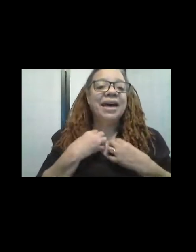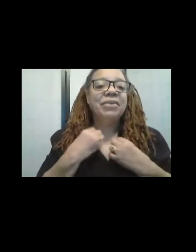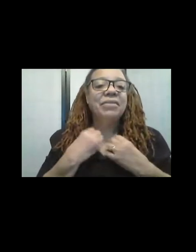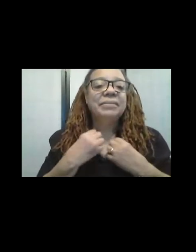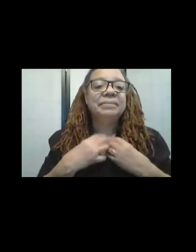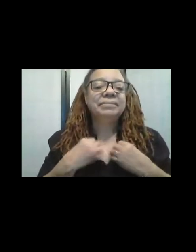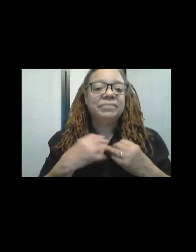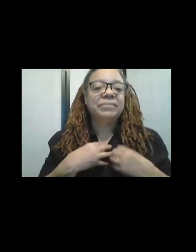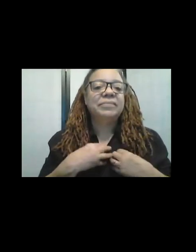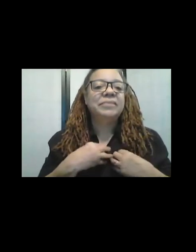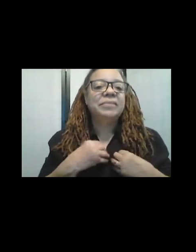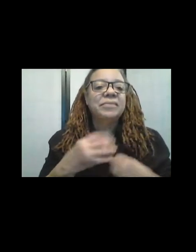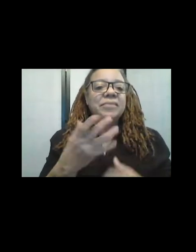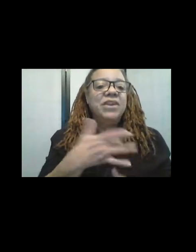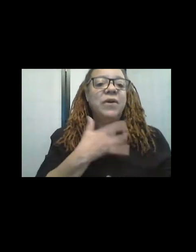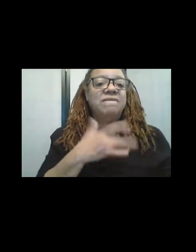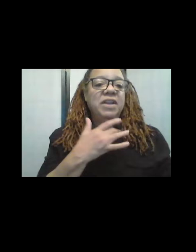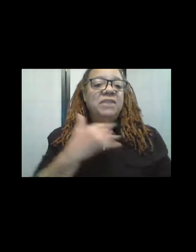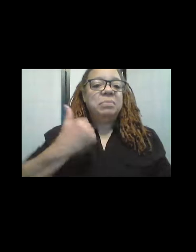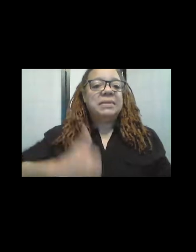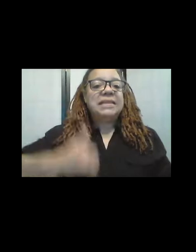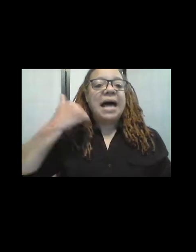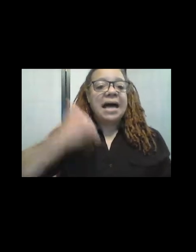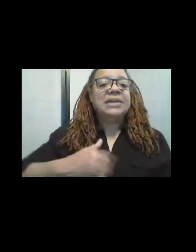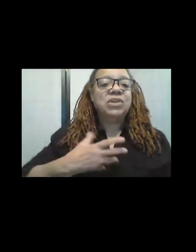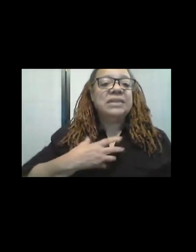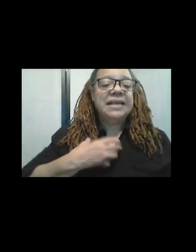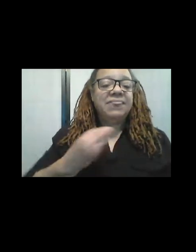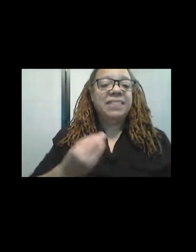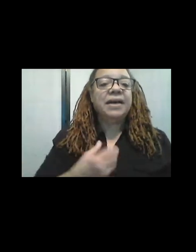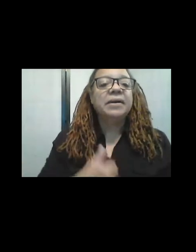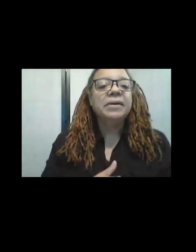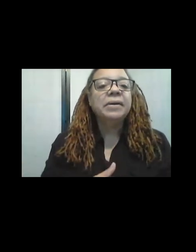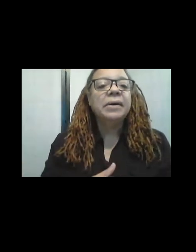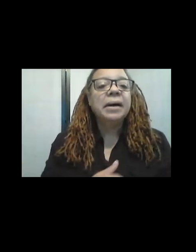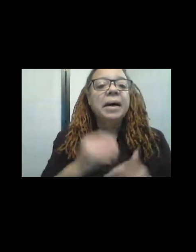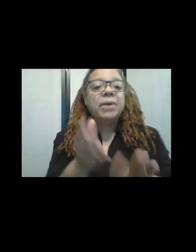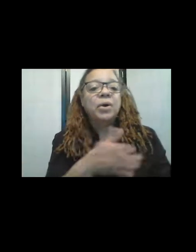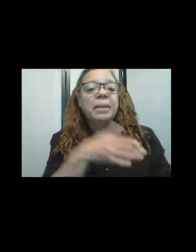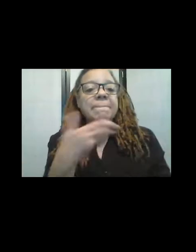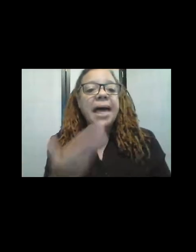And I don't know if you can see from the side? Yes. But on the back, because